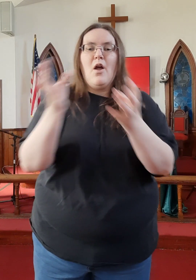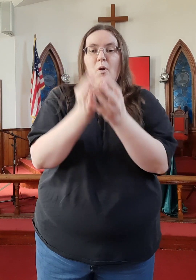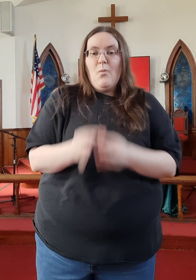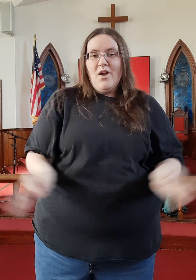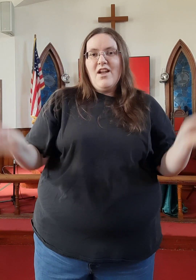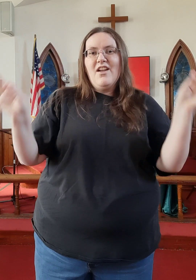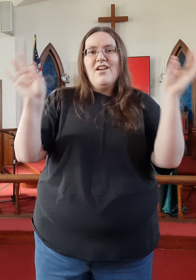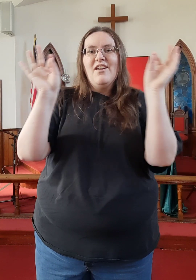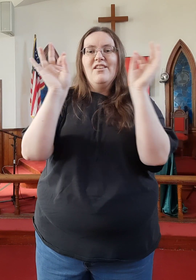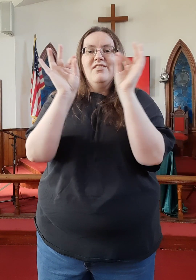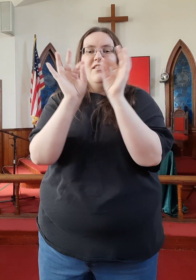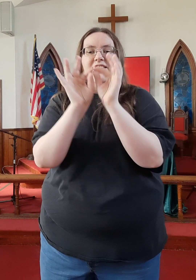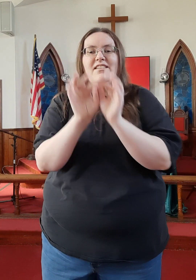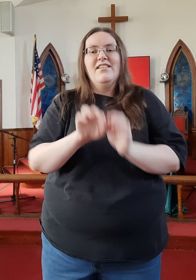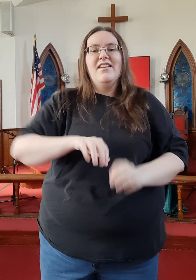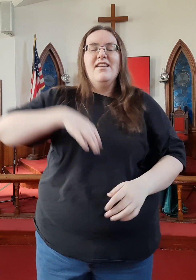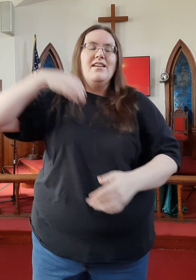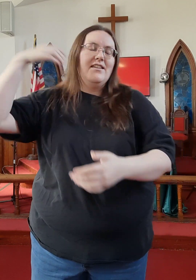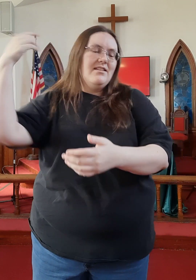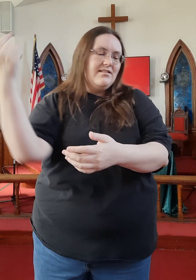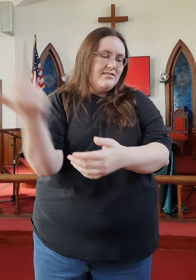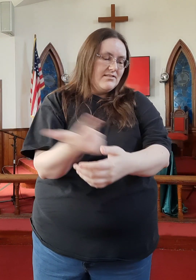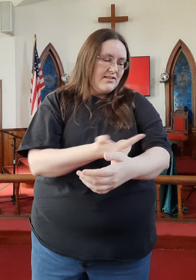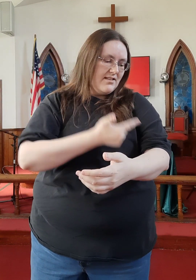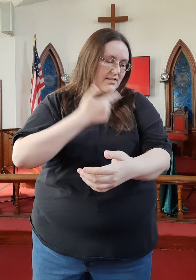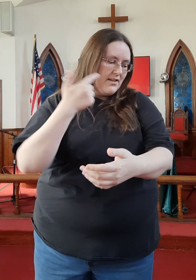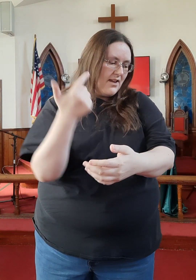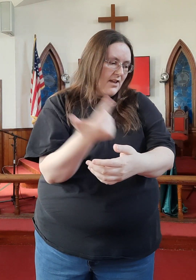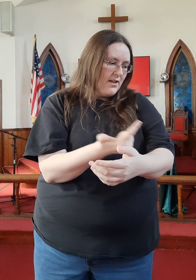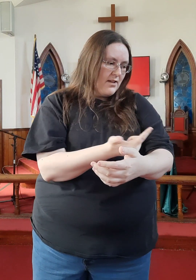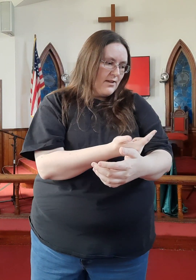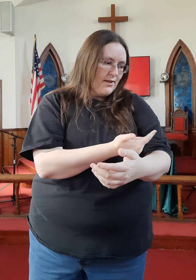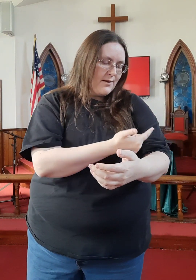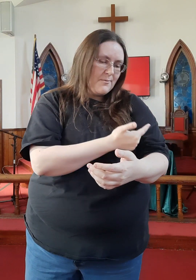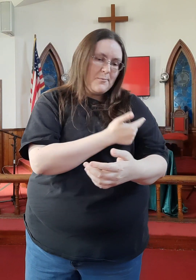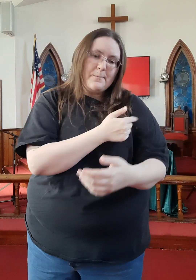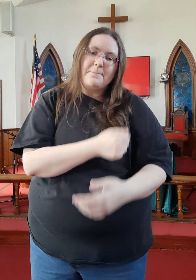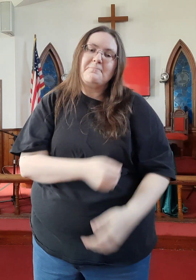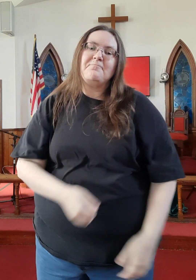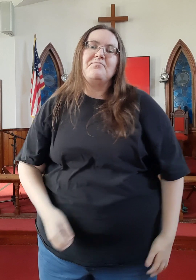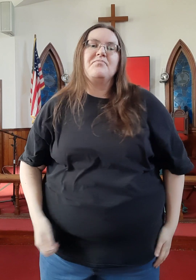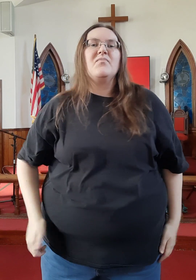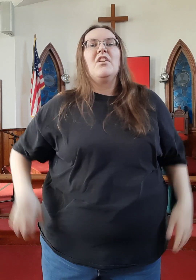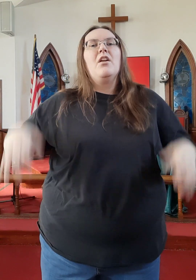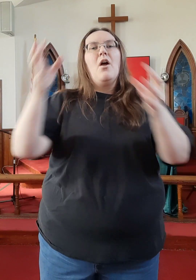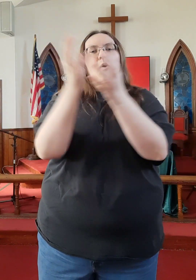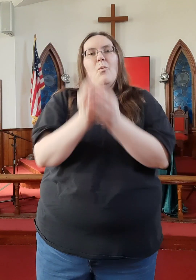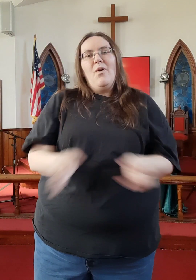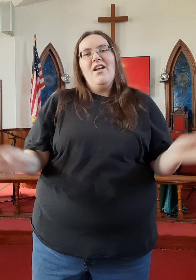You are worthy, worthy is the lamb You are worthy